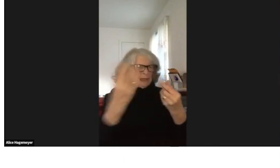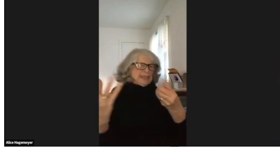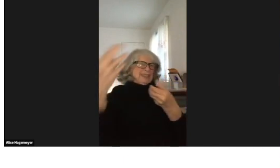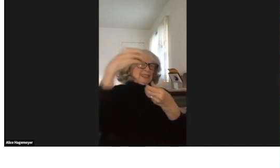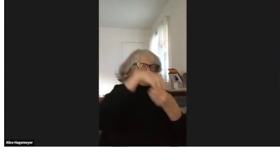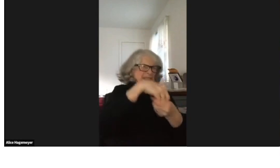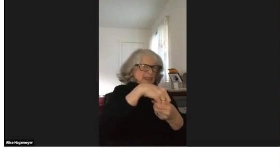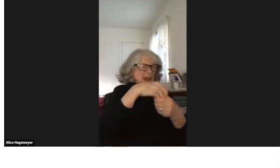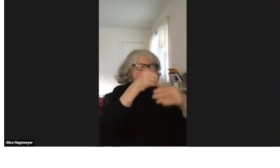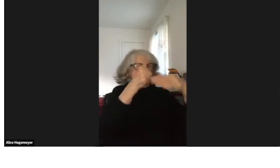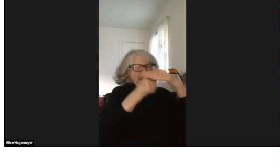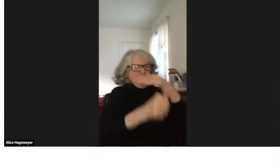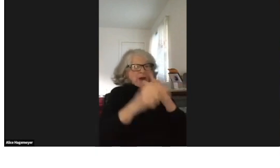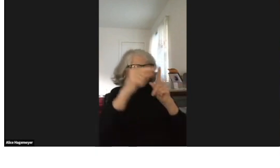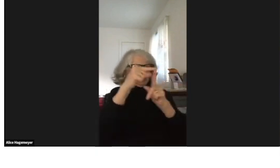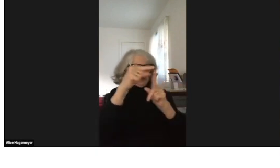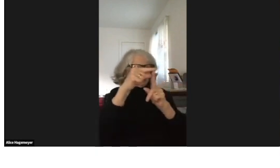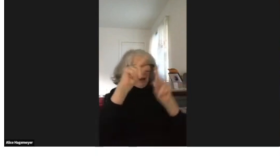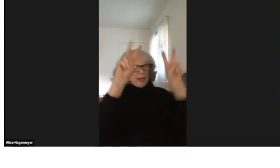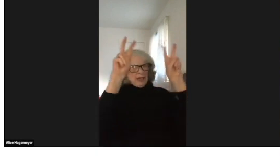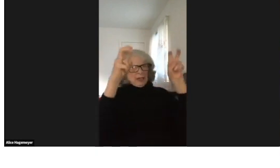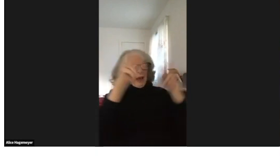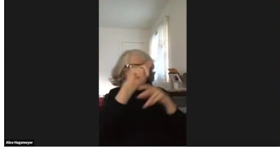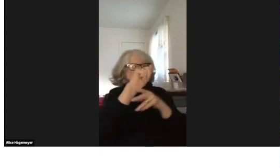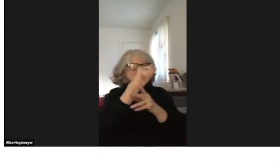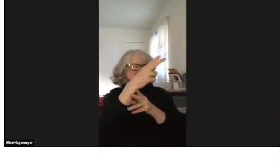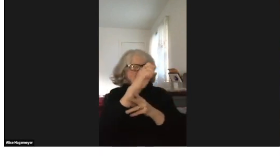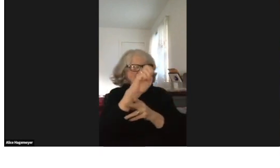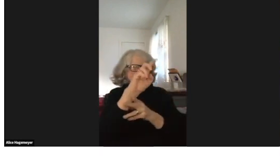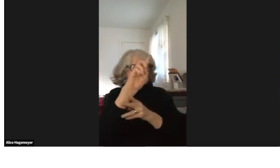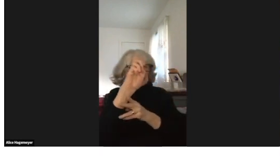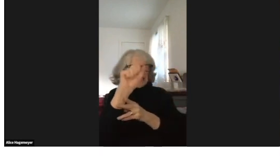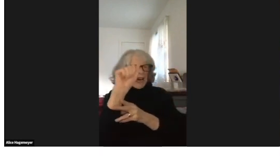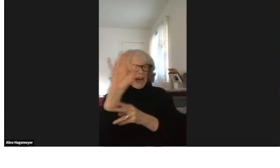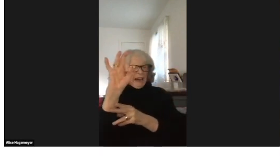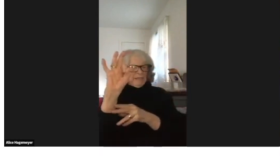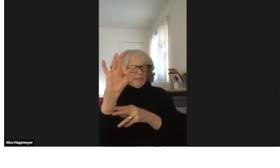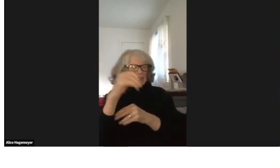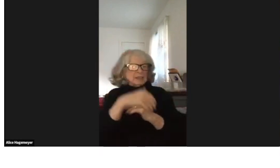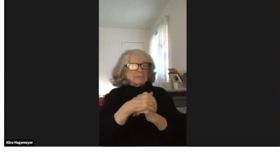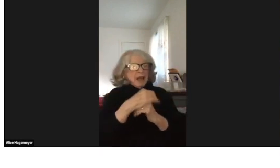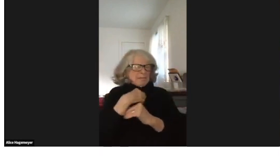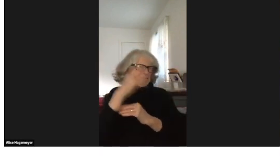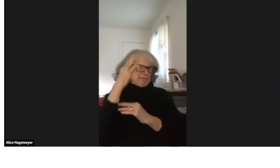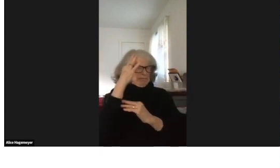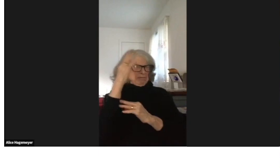of the different interest groups under the one term "the deaf".